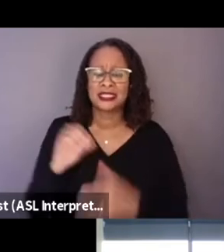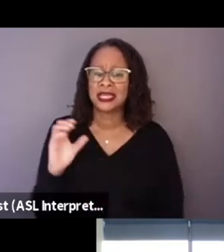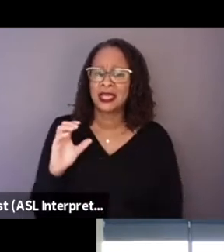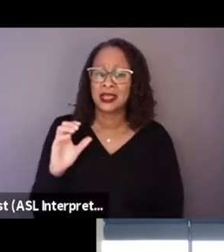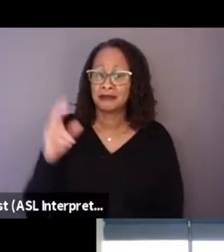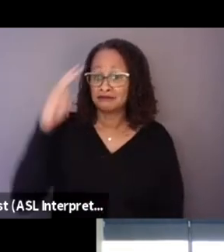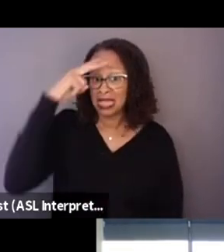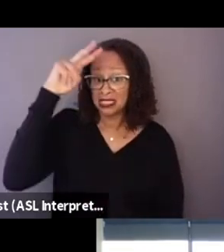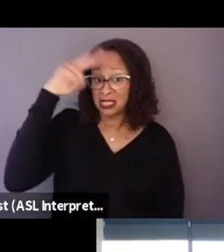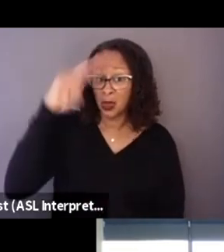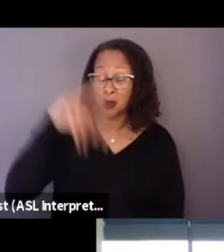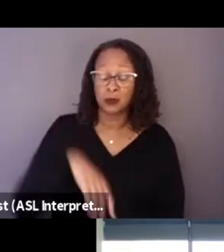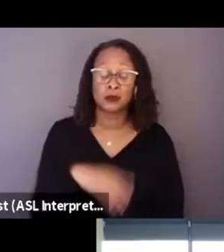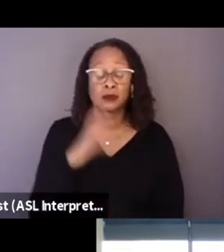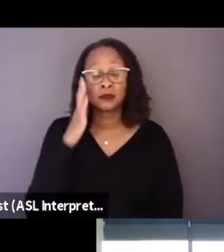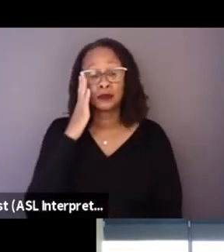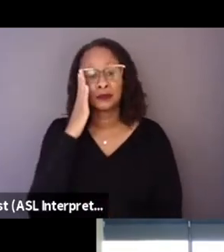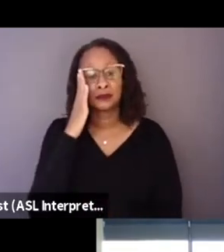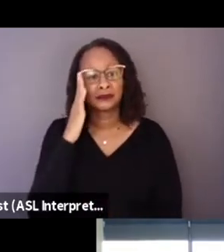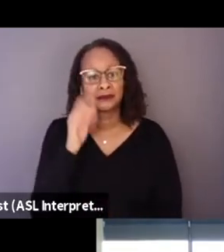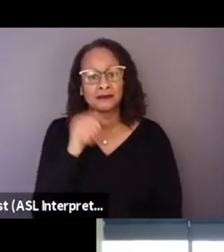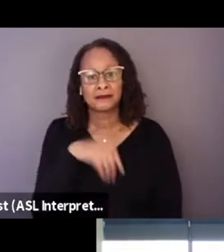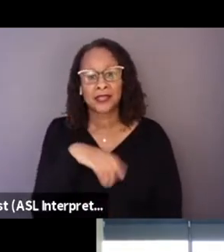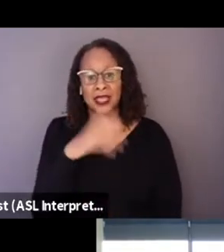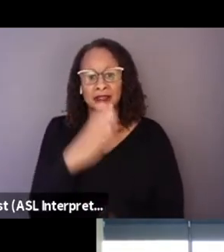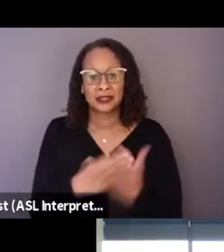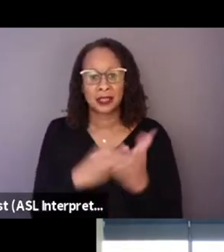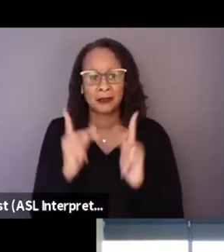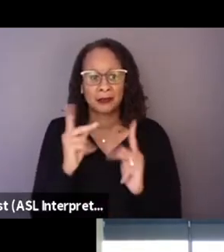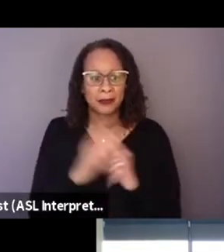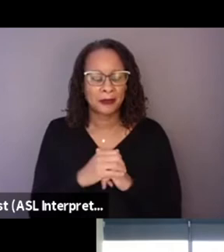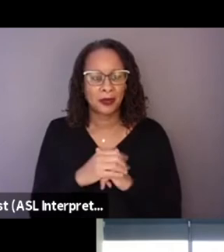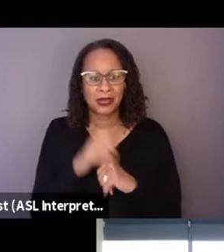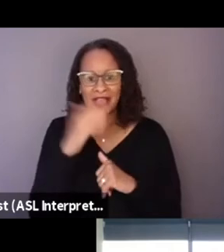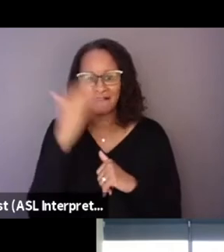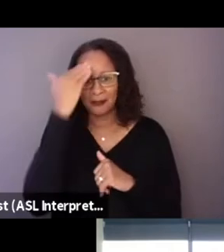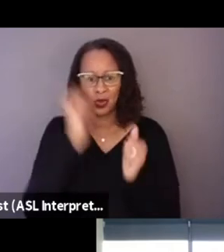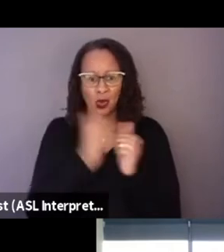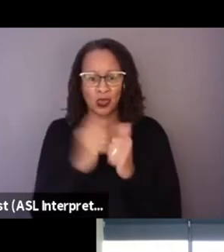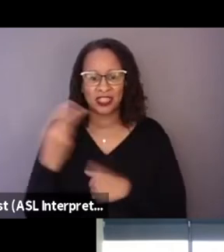Some people who saw the film may not be familiar with kind of, the history of that in the country.